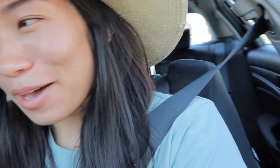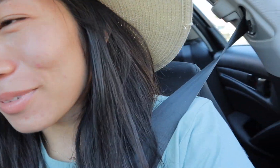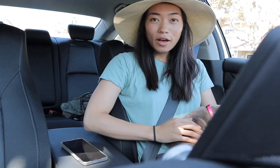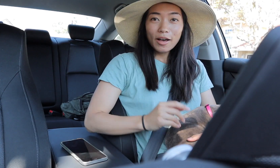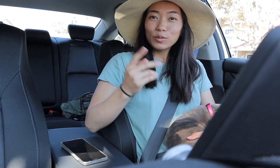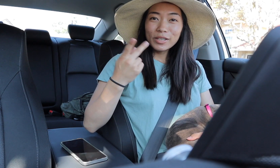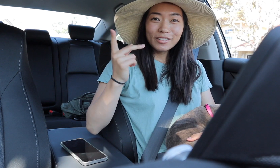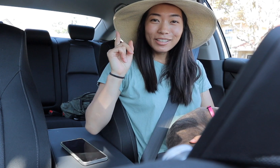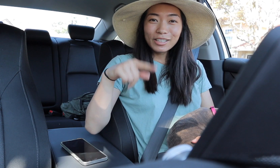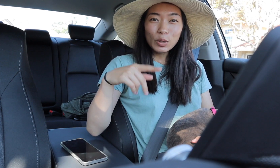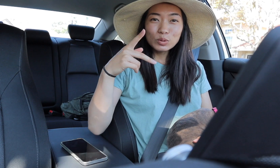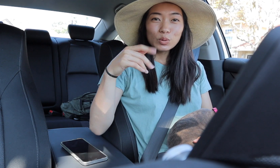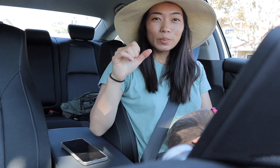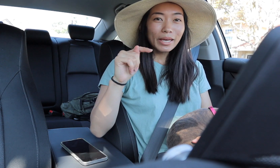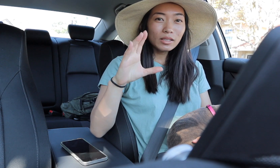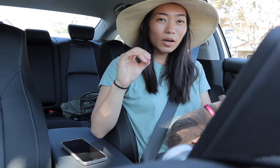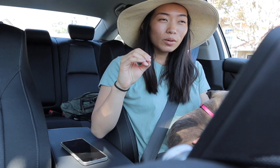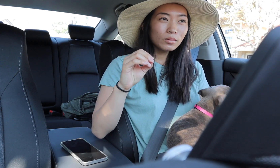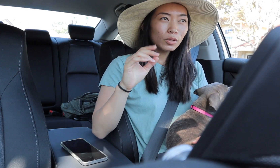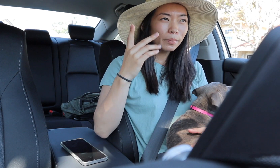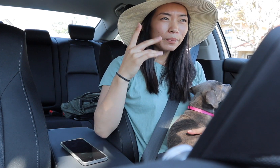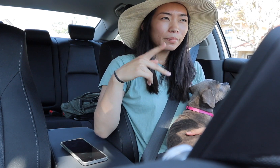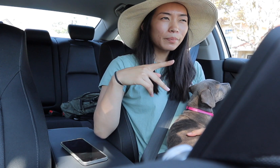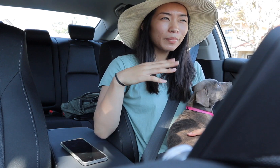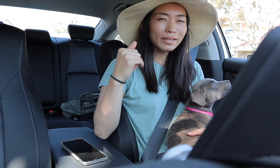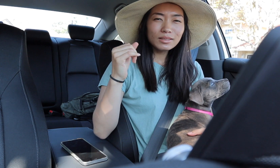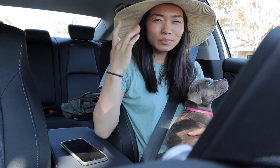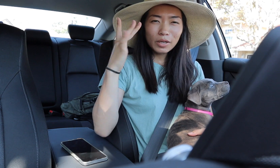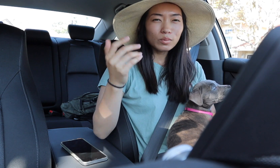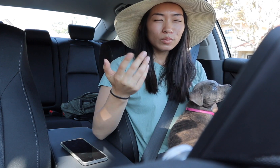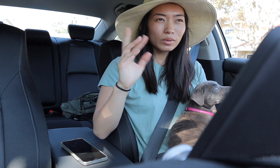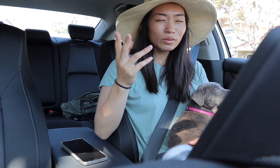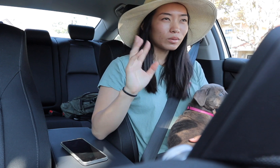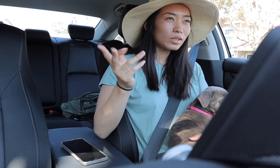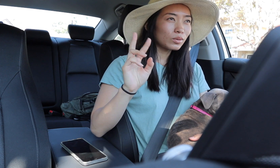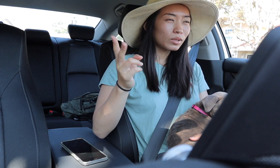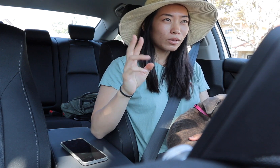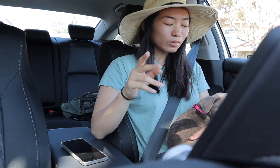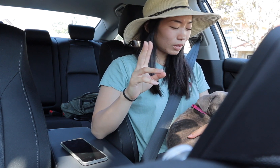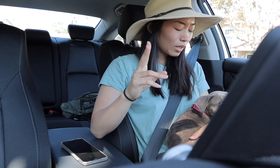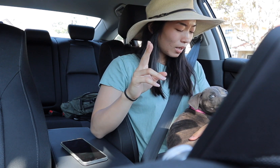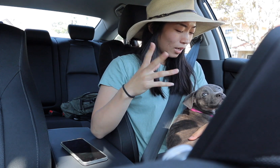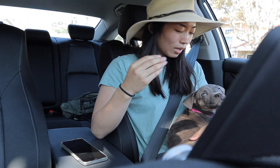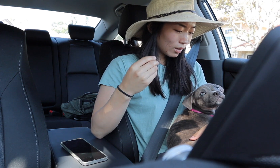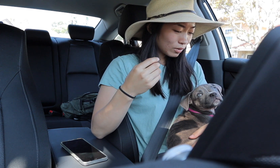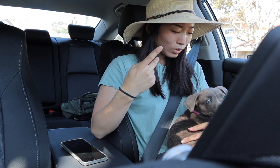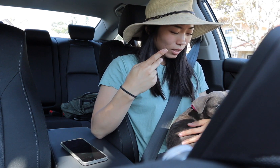we are gonna go to Petco or Pet Smart either one of those and we're gonna